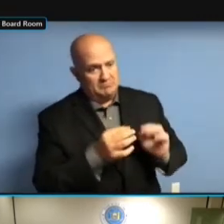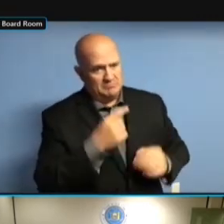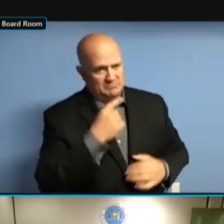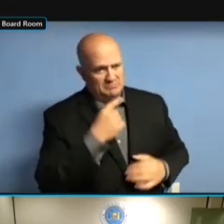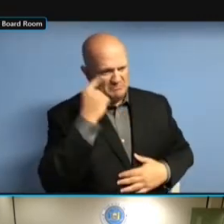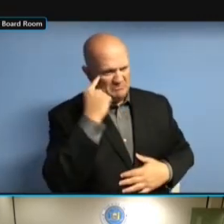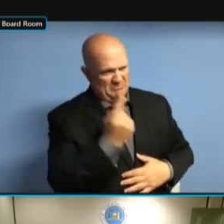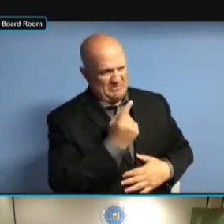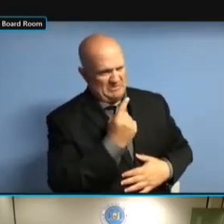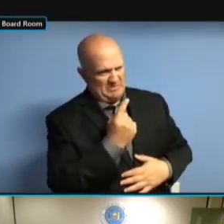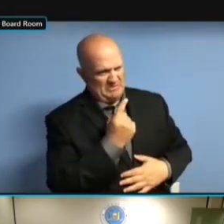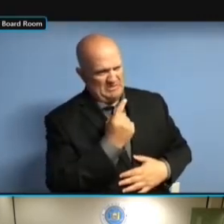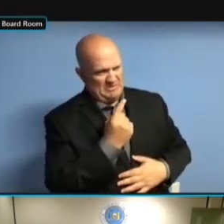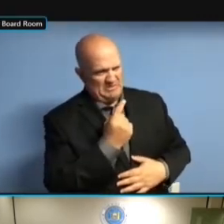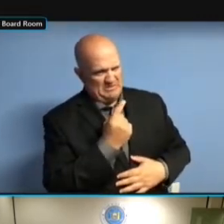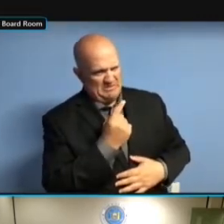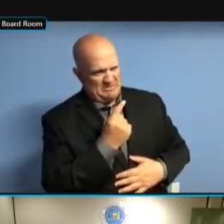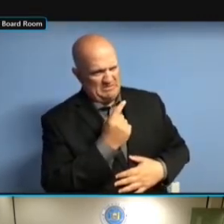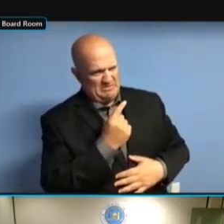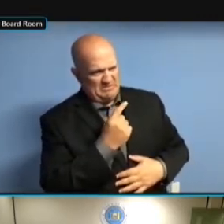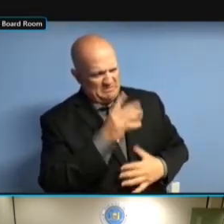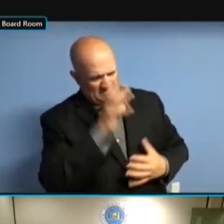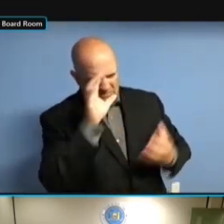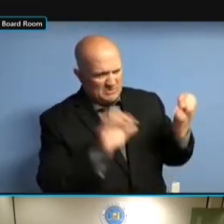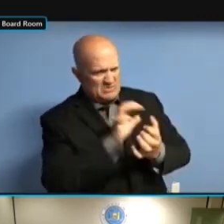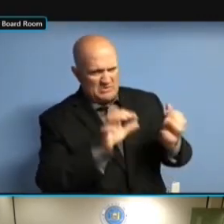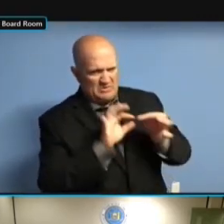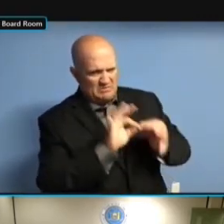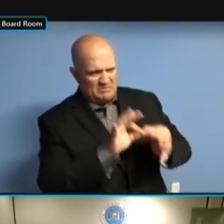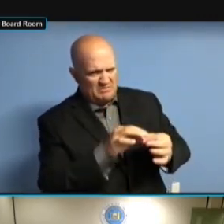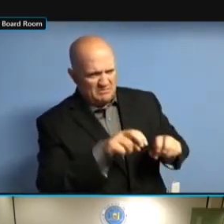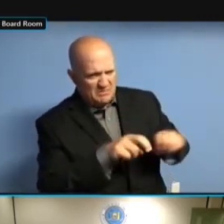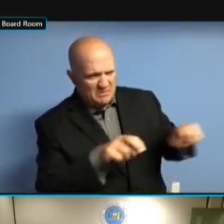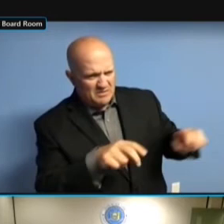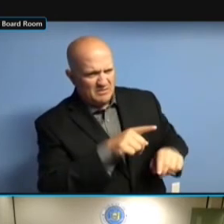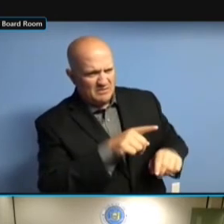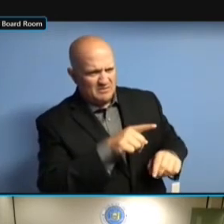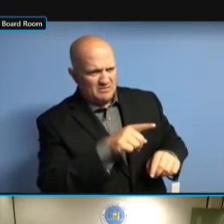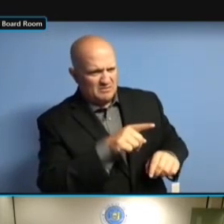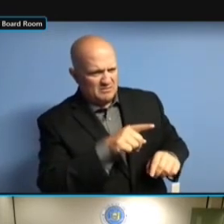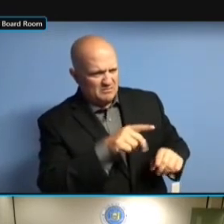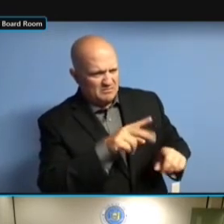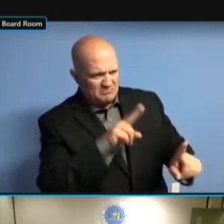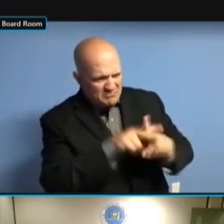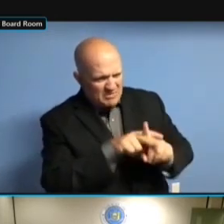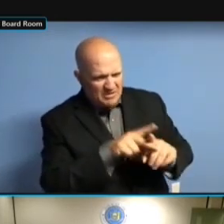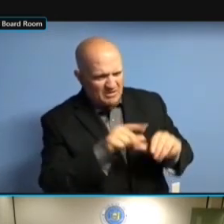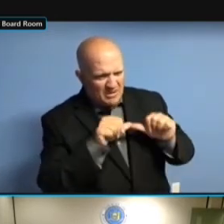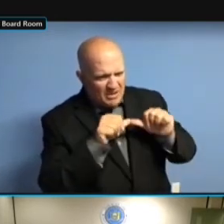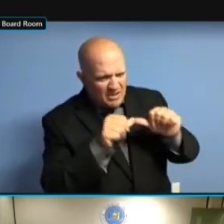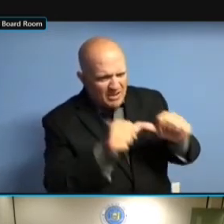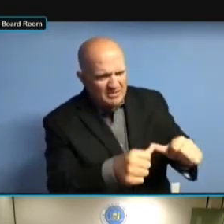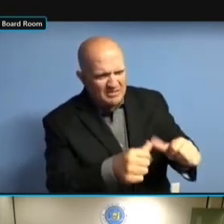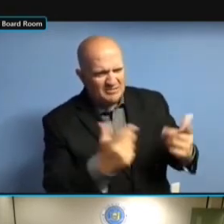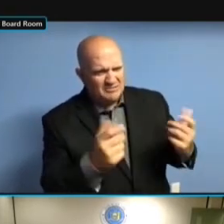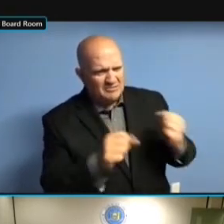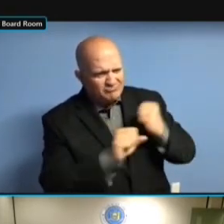FILED THEIR DISCONTINUANCE. IN ONE CASE I SAID, WHO FILED THEIR DISCONTINUANCE. IN ONE CASE I SAID, WHO IS FILED THEIR DISCONTINUANCE. IN ONE CASE I SAID, WHO IS THE IN ONE CASE I SAID, WHO IS THE IN ONE CASE I SAID, WHO IS THE TREASURER, IN ONE CASE I SAID, WHO IS THE TREASURER, HE IN ONE CASE I SAID, WHO IS THE TREASURER, HE SAID, IN ONE CASE I SAID, WHO IS THE TREASURER, HE SAID, MY IN ONE CASE I SAID, WHO IS THE TREASURER, HE SAID, MY SISTER, TREASURER, HE SAID, MY SISTER, TREASURER, HE SAID, MY SISTER, SHE TREASURER, HE SAID, MY SISTER, SHE THOUGHT TREASURER, HE SAID, MY SISTER, SHE THOUGHT SHE TREASURER, HE SAID, MY SISTER, SHE THOUGHT SHE IS. SHE THOUGHT SHE IS. SHE THOUGHT SHE IS. I SHE THOUGHT SHE IS. I THINK SHE THOUGHT SHE IS. I THINK A SHE THOUGHT SHE IS. I THINK A LOT SHE THOUGHT SHE IS. I THINK A LOT OF SHE THOUGHT SHE IS. I THINK A LOT OF IT